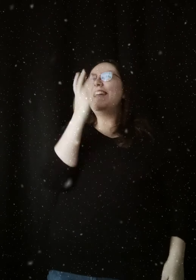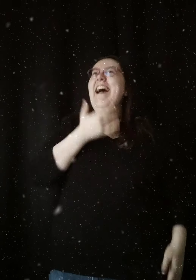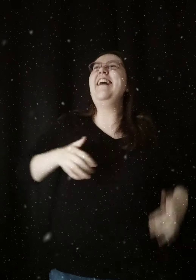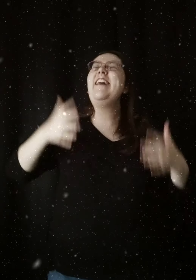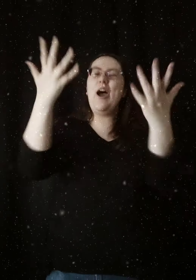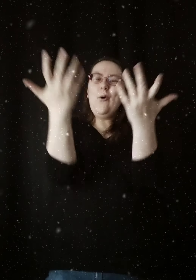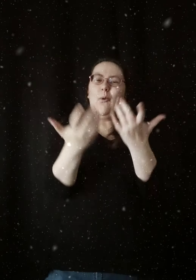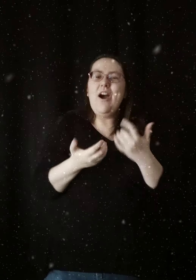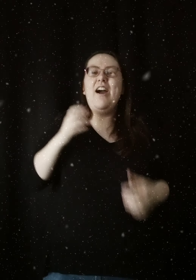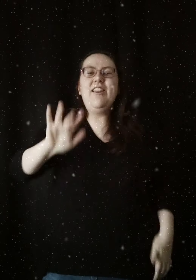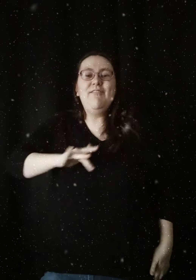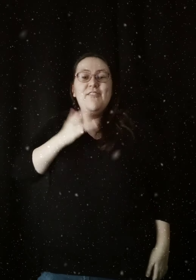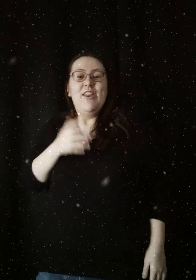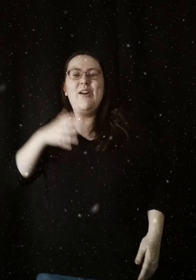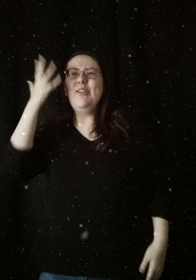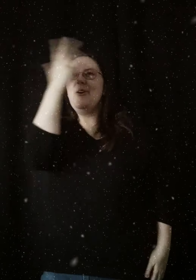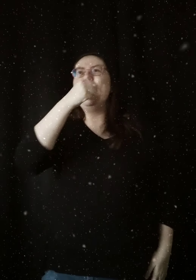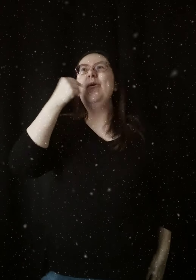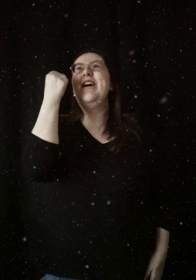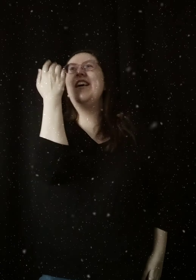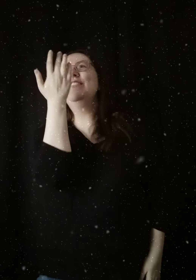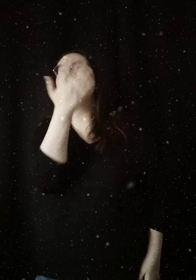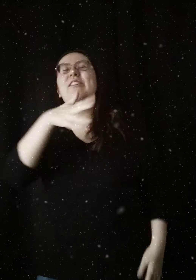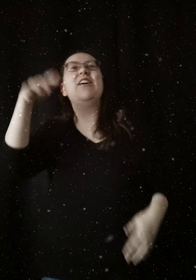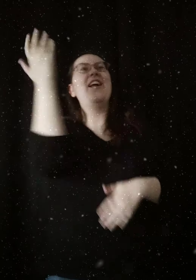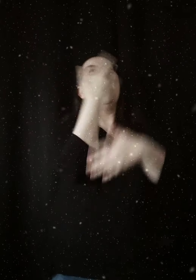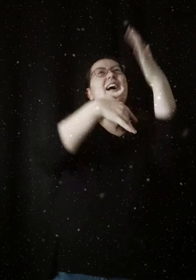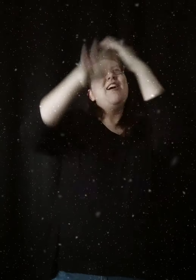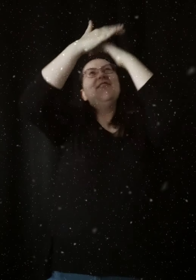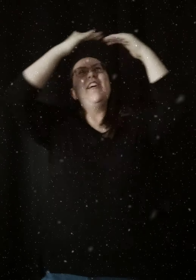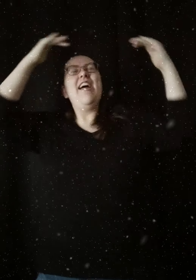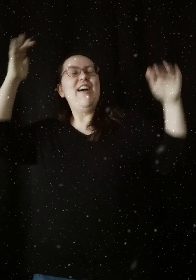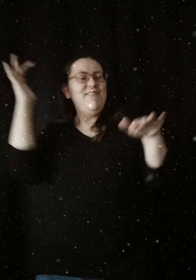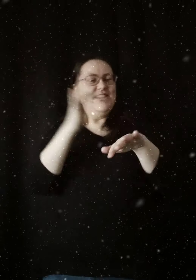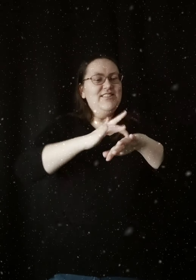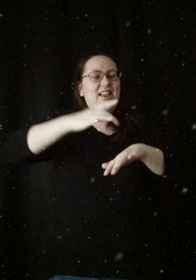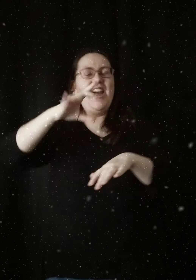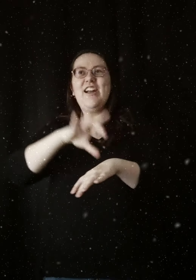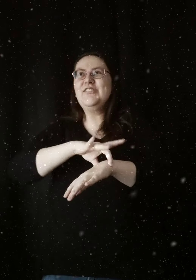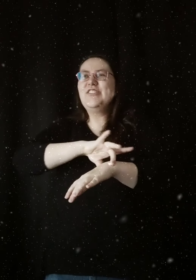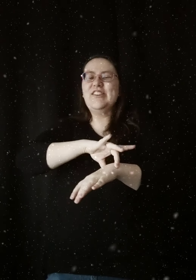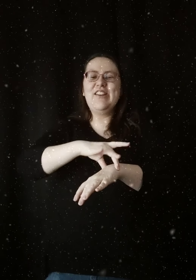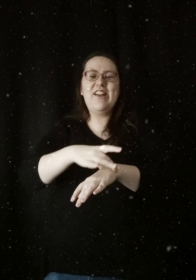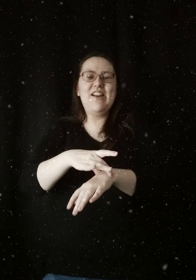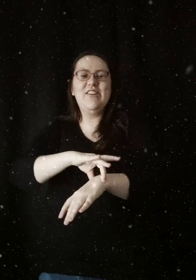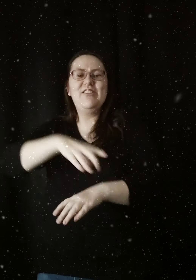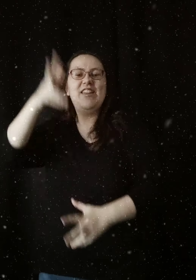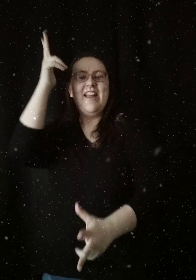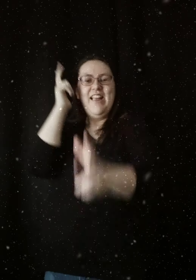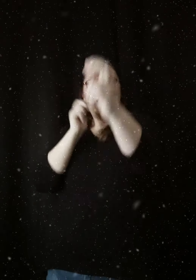God I wanna feel the wonder Of heaven touching earth